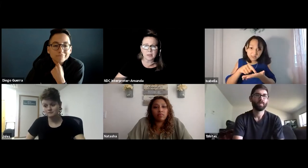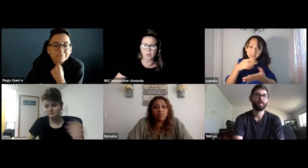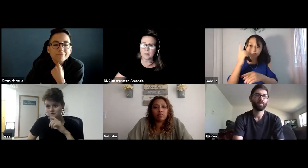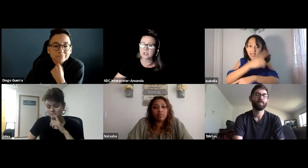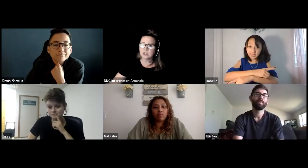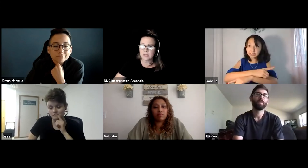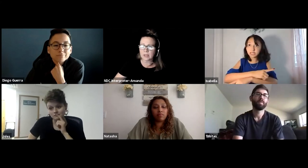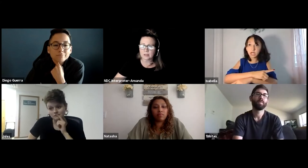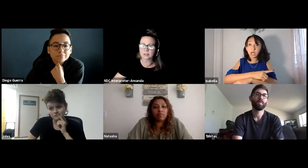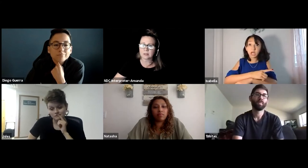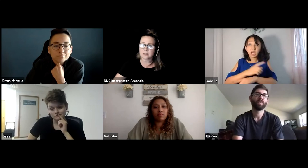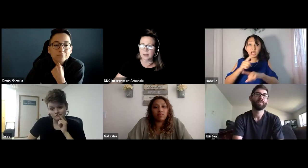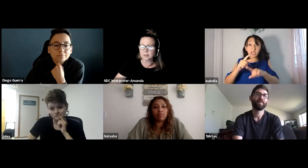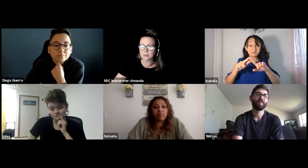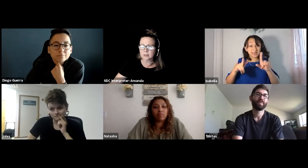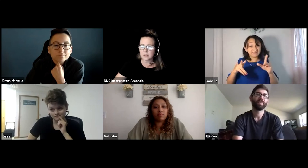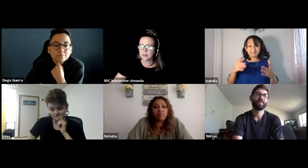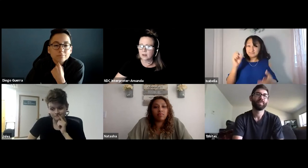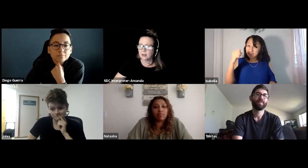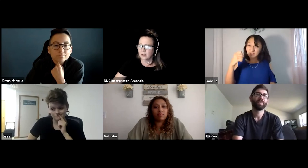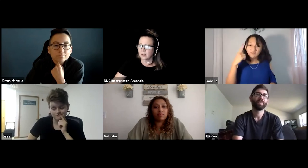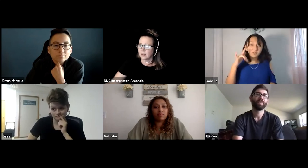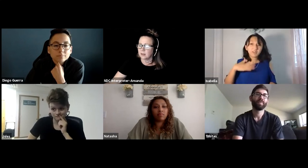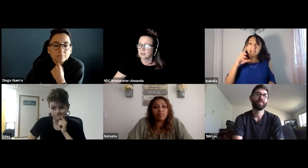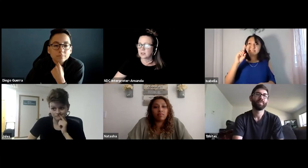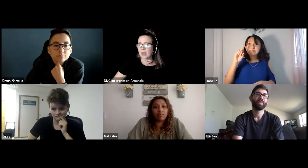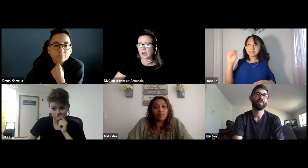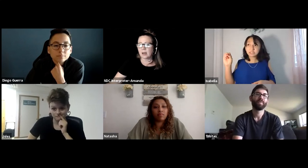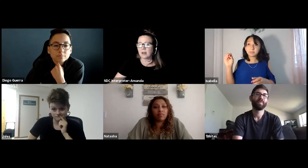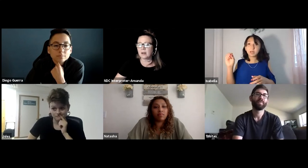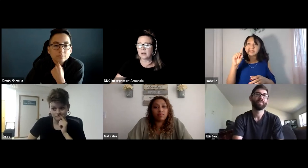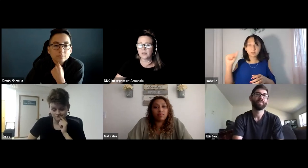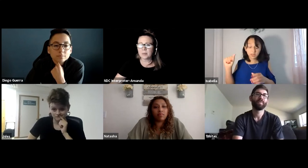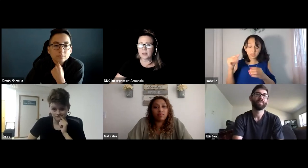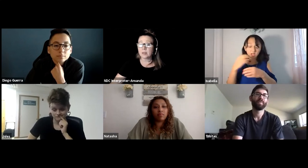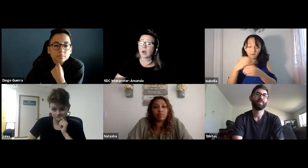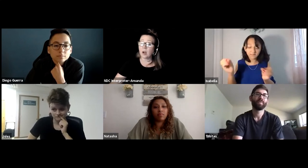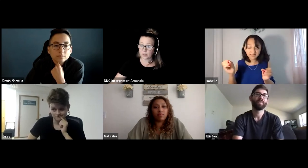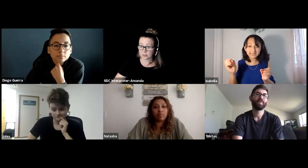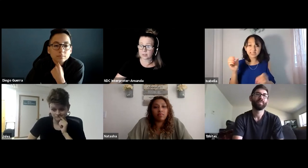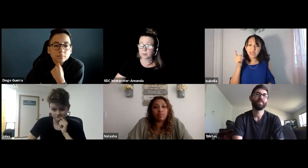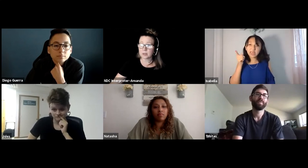with my due dates and assignments. So, yeah, for me, the office disability